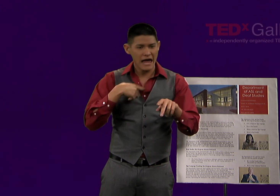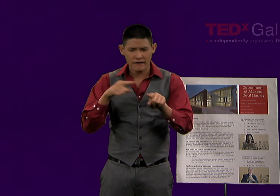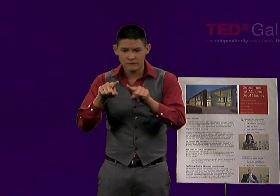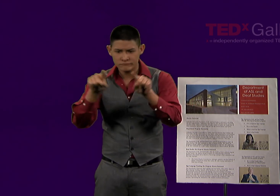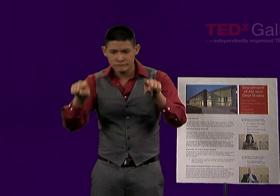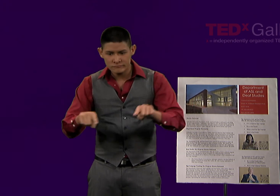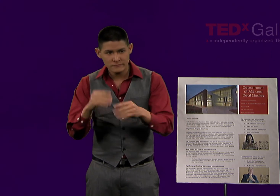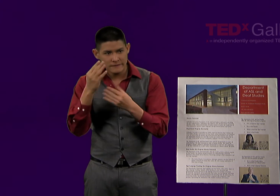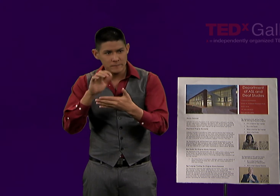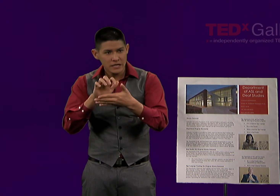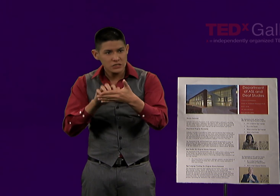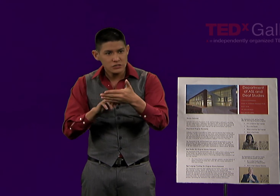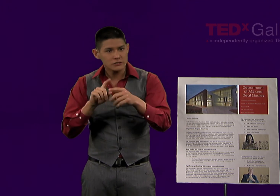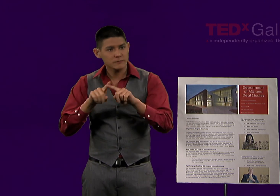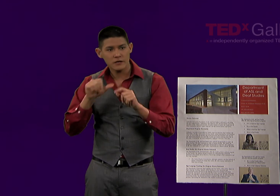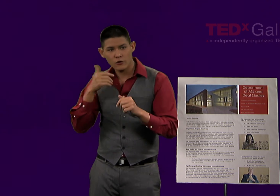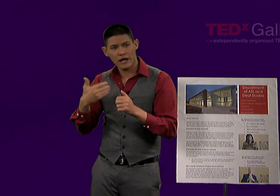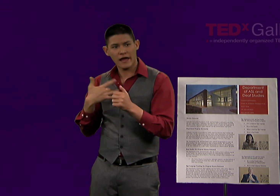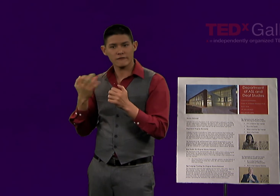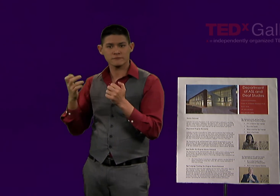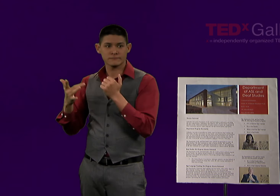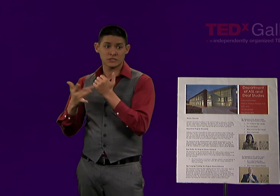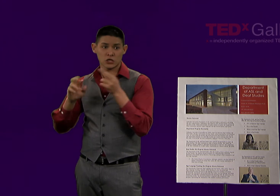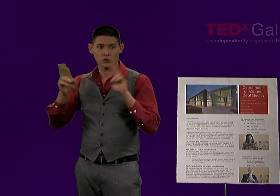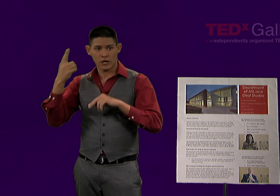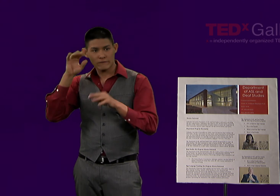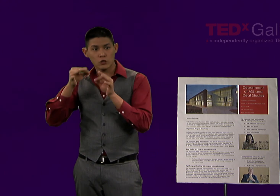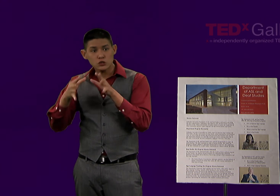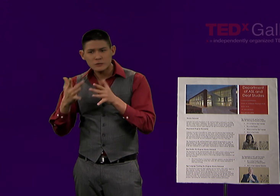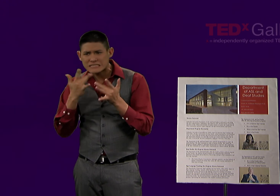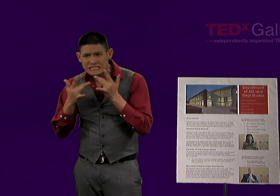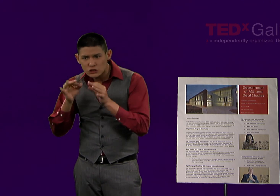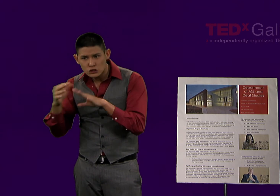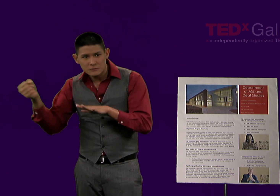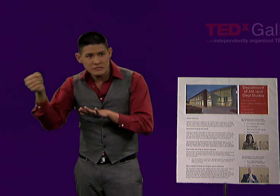and the use of QR codes for those museum tours.